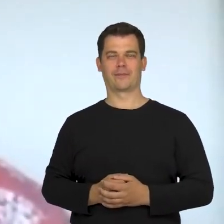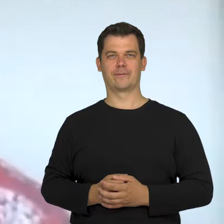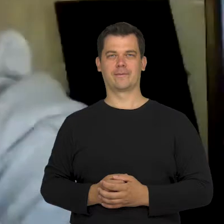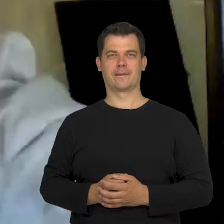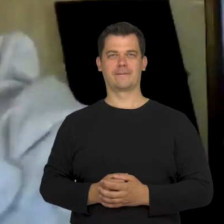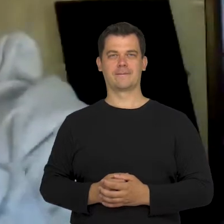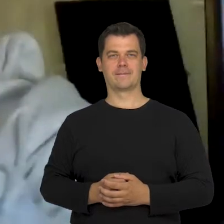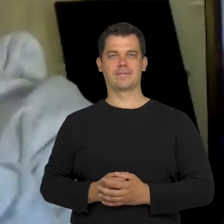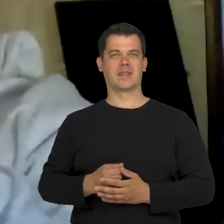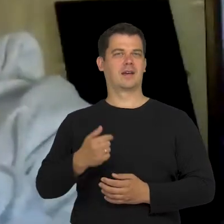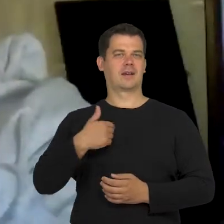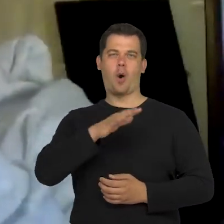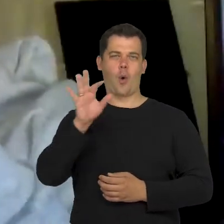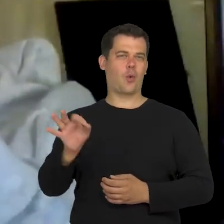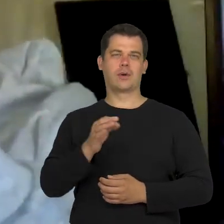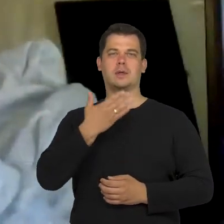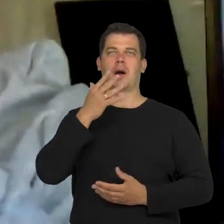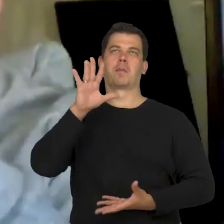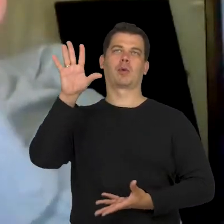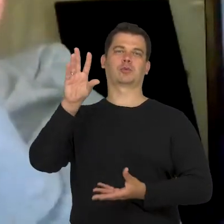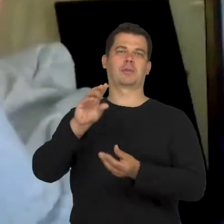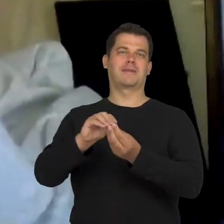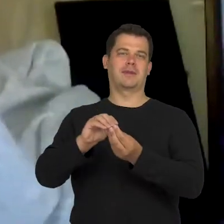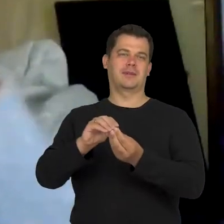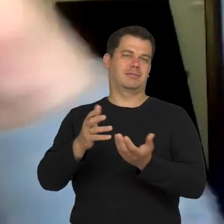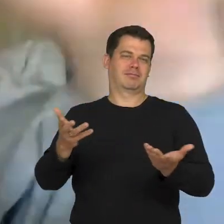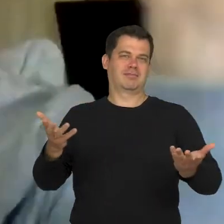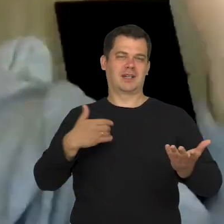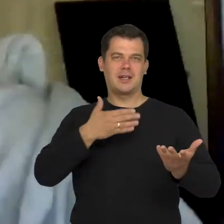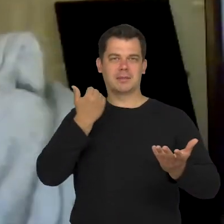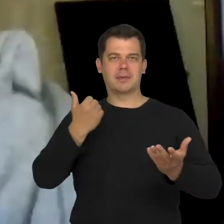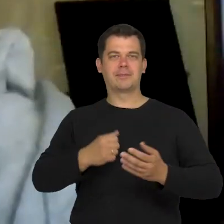I don't have any specific conclusion because I've learnt a lof from you today